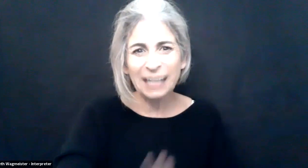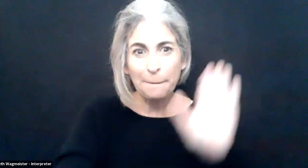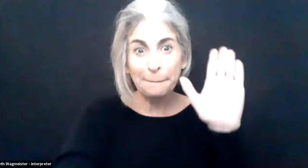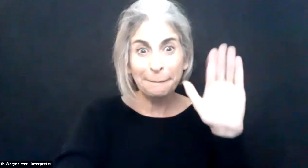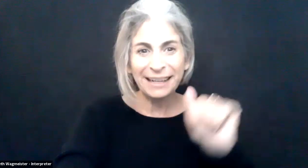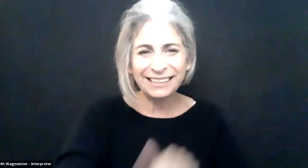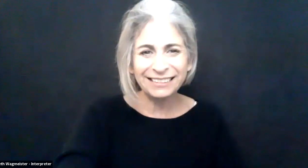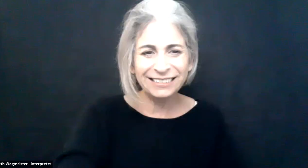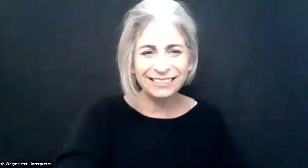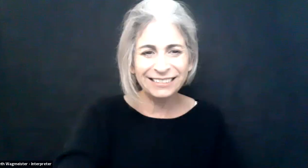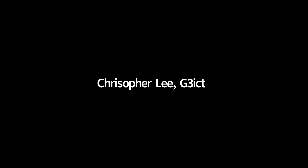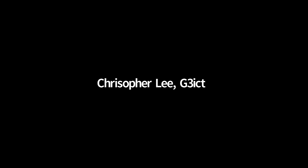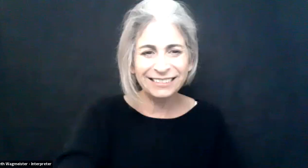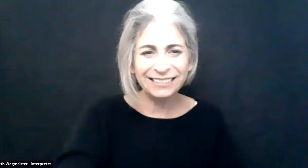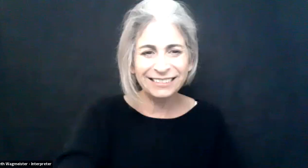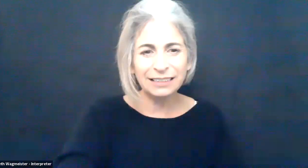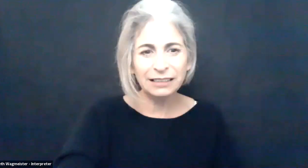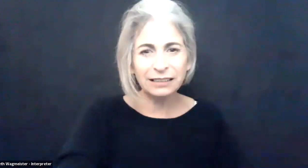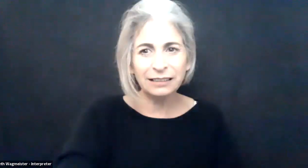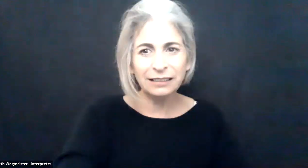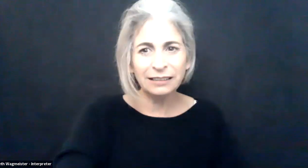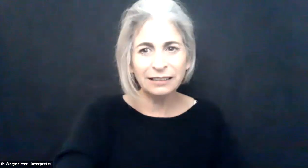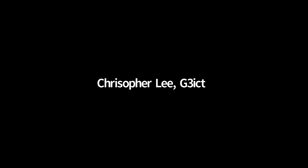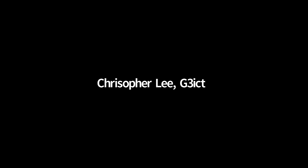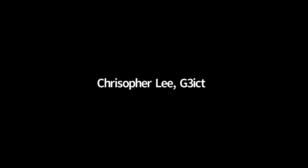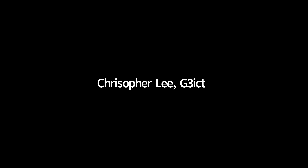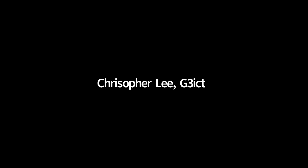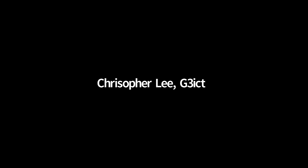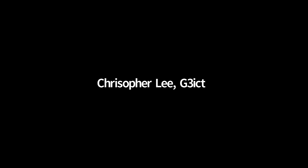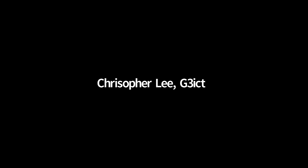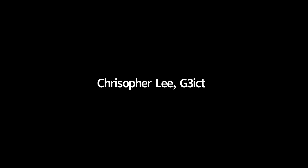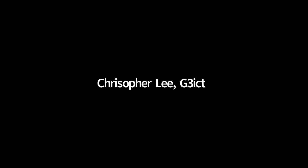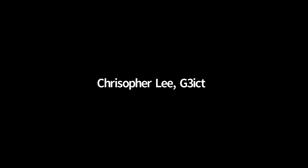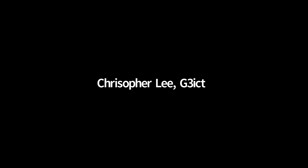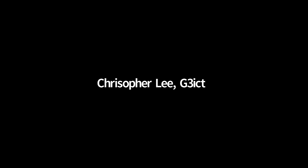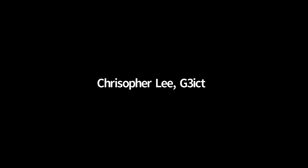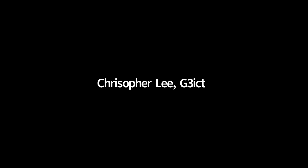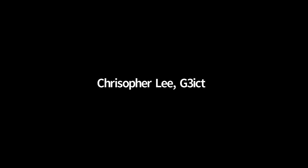Thank you, everyone.